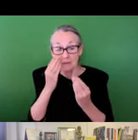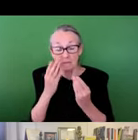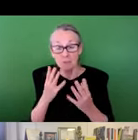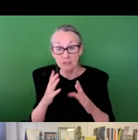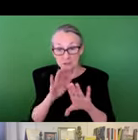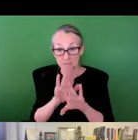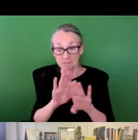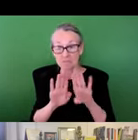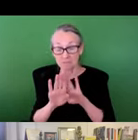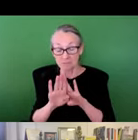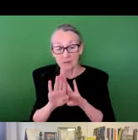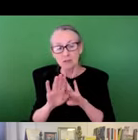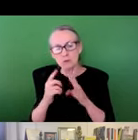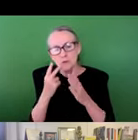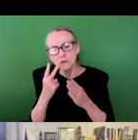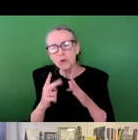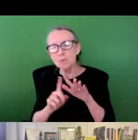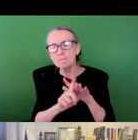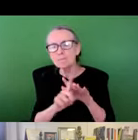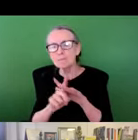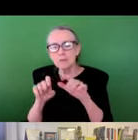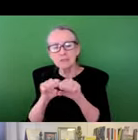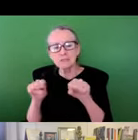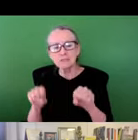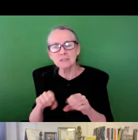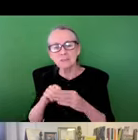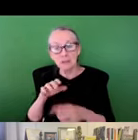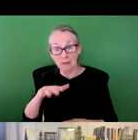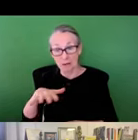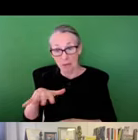to understand again what the distribution of these systems